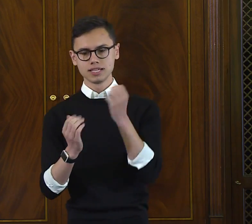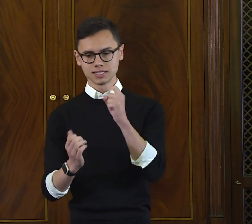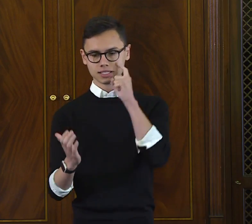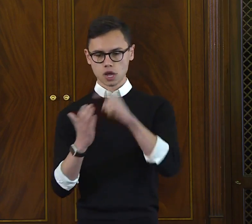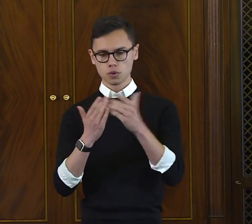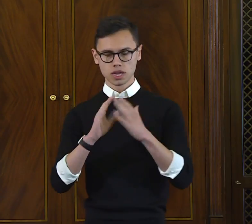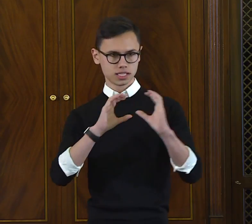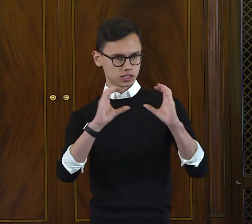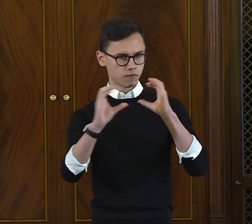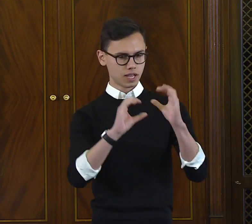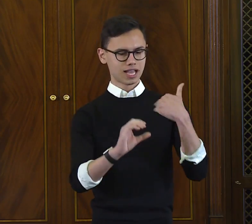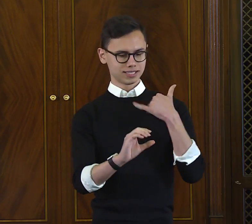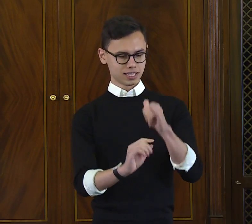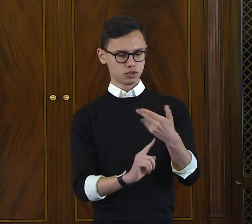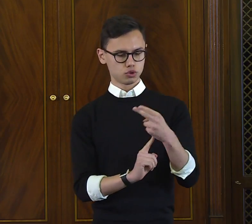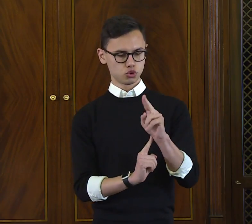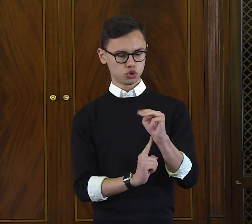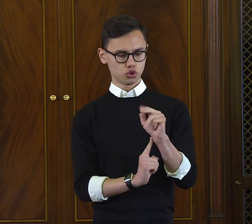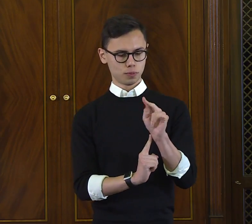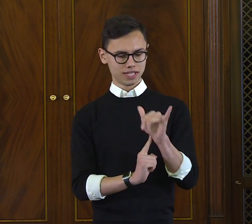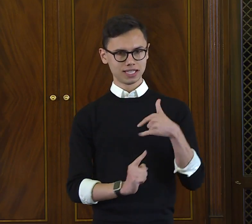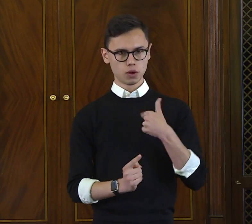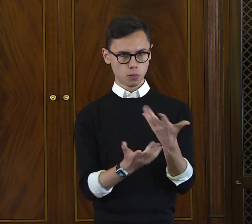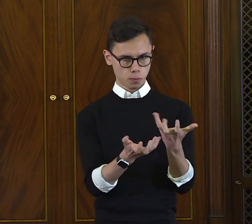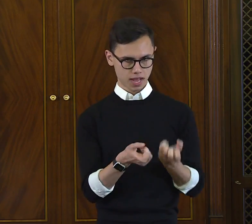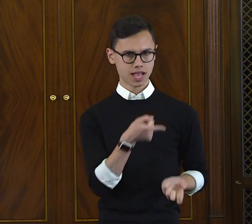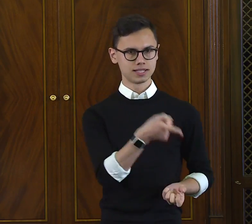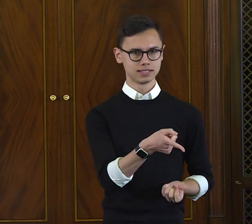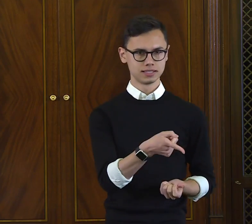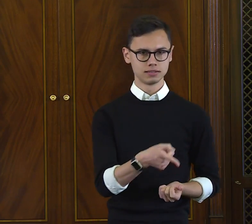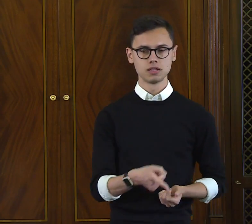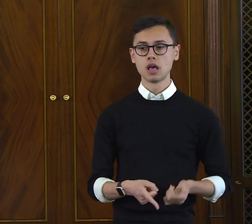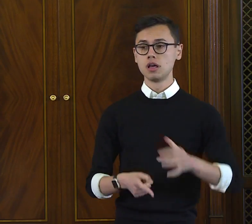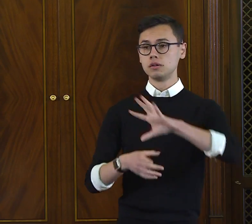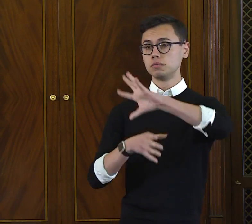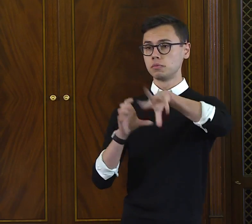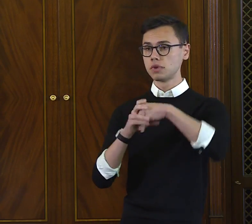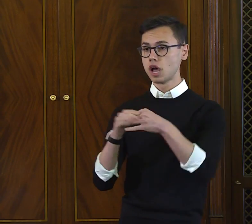Reading the conversations in these books was where I found a natural rhythm.